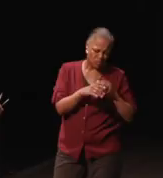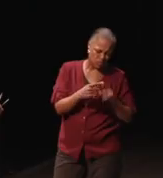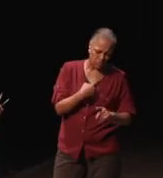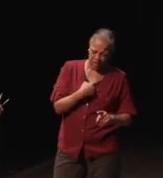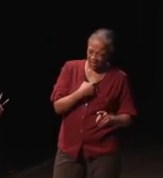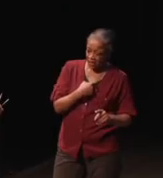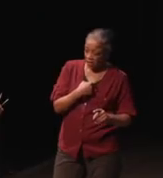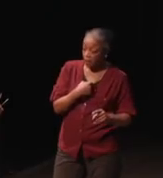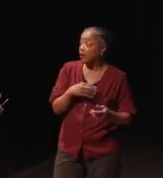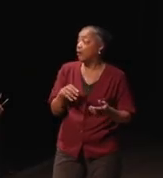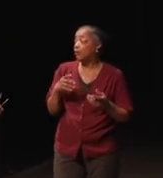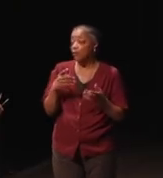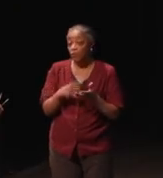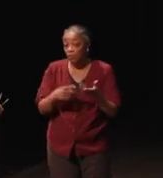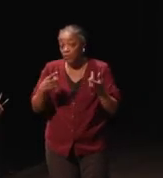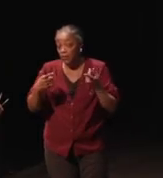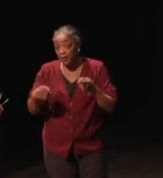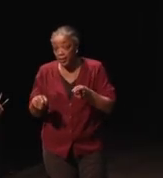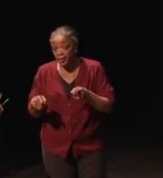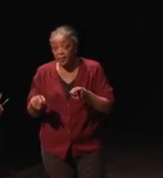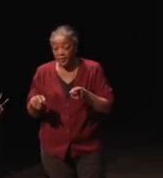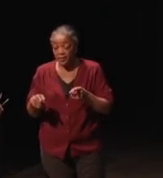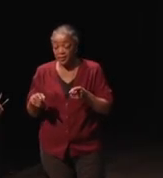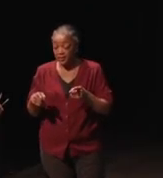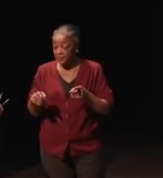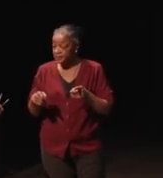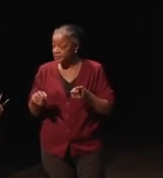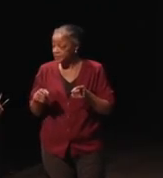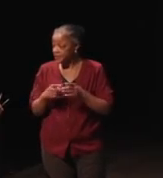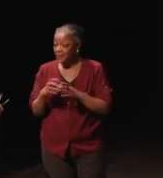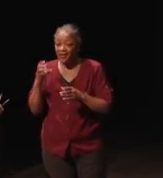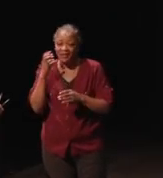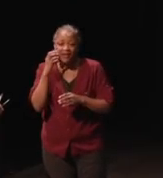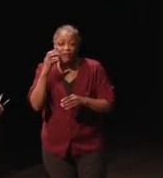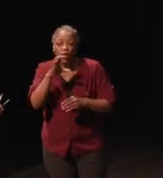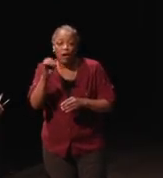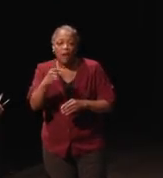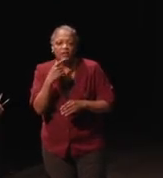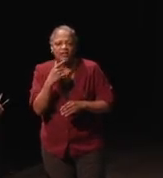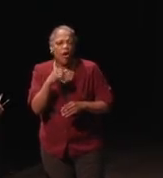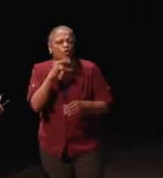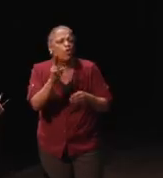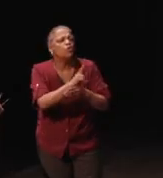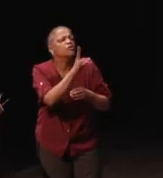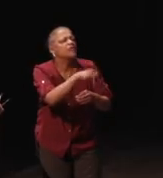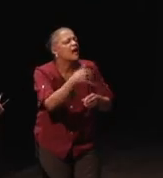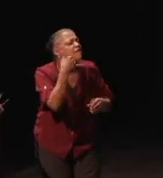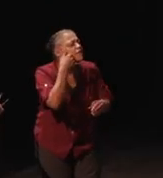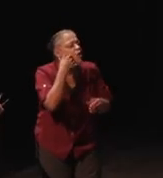more often than not the telephone company would say "Okay don't use that one, here's another one."